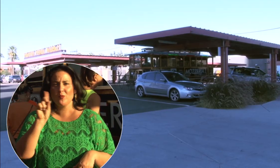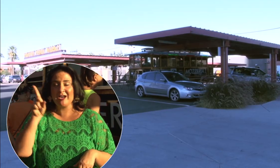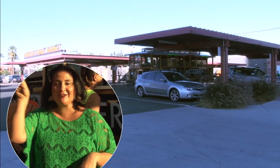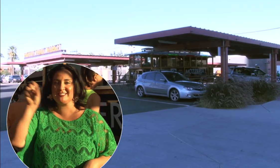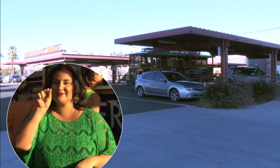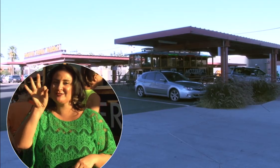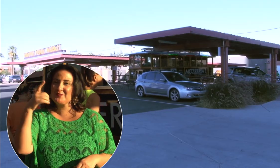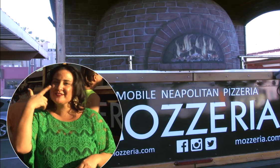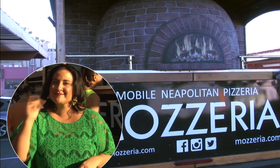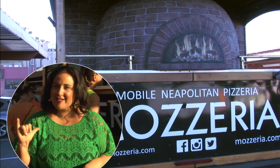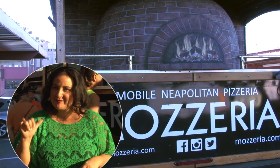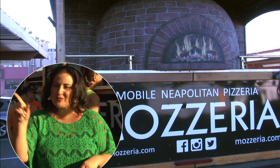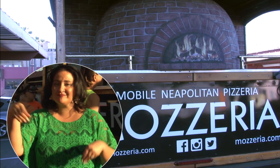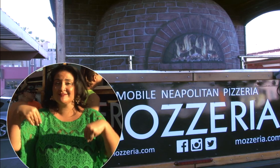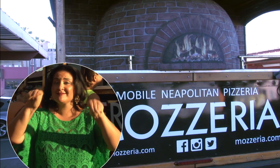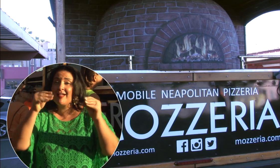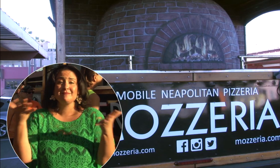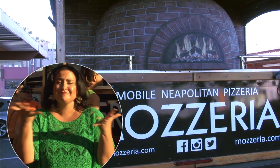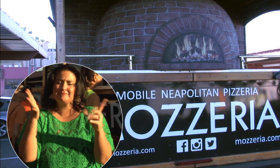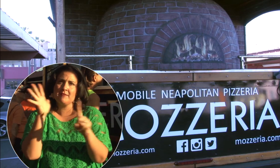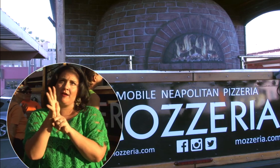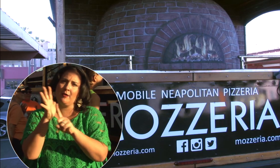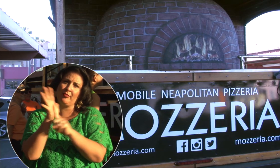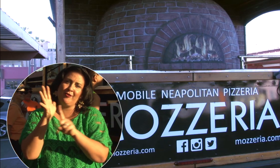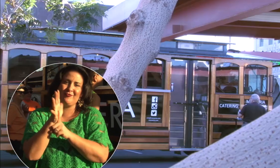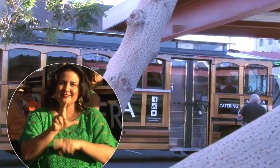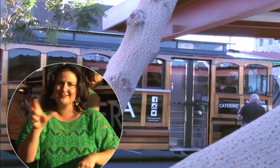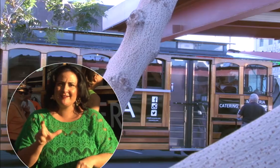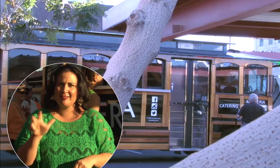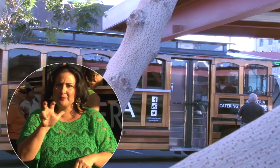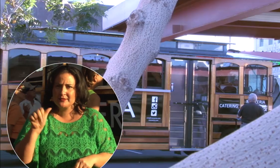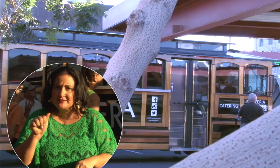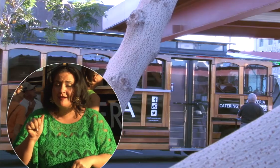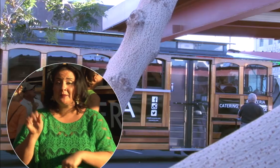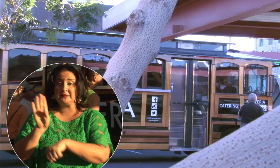They are very popular and serve up Italian pizza.